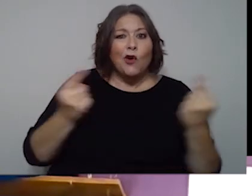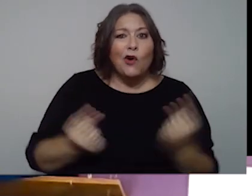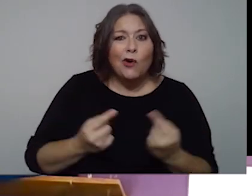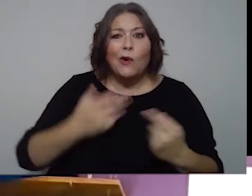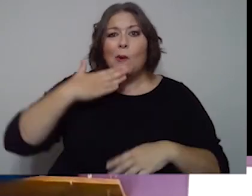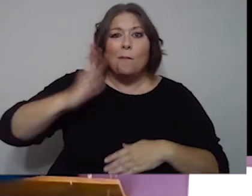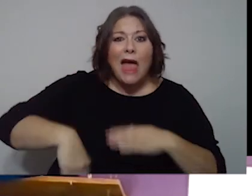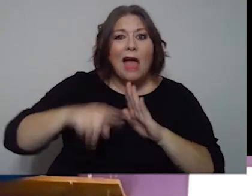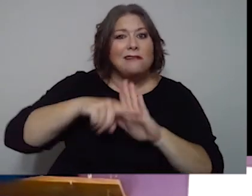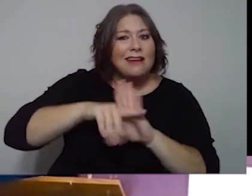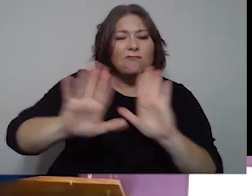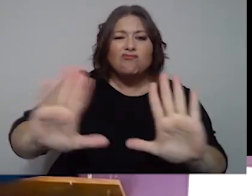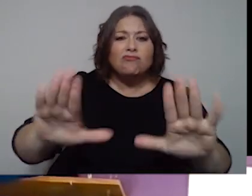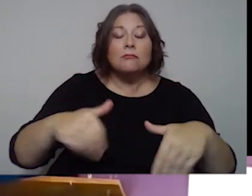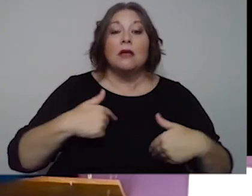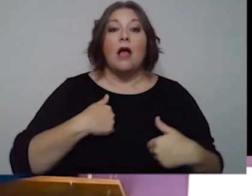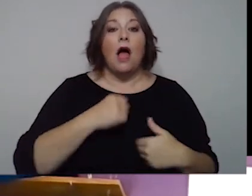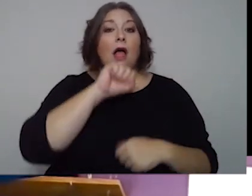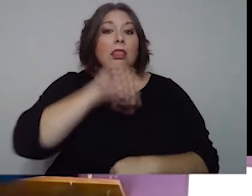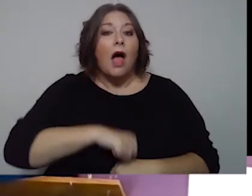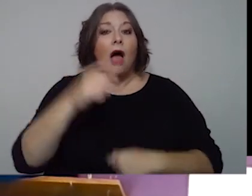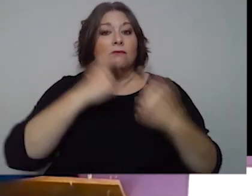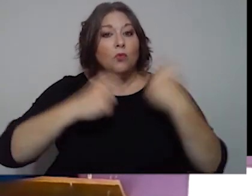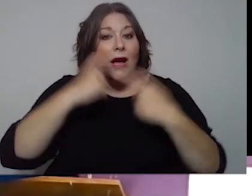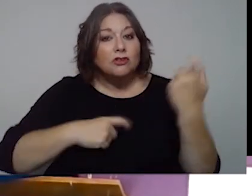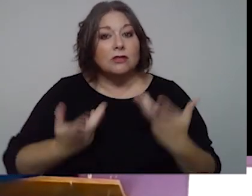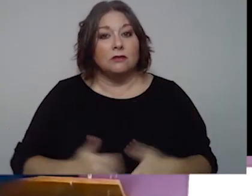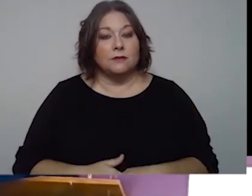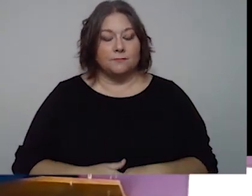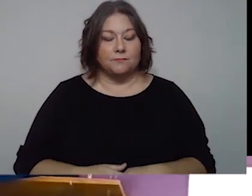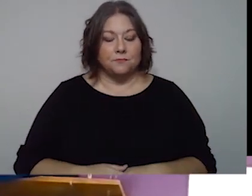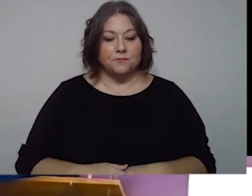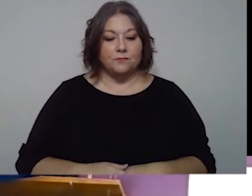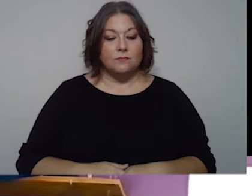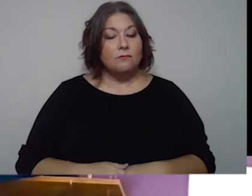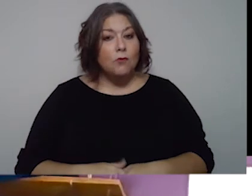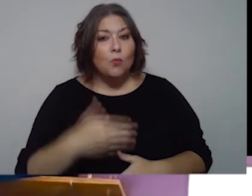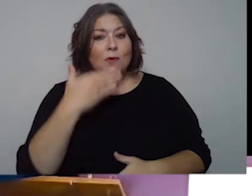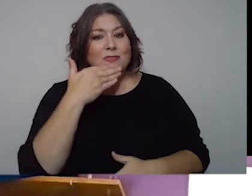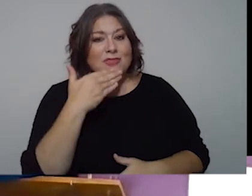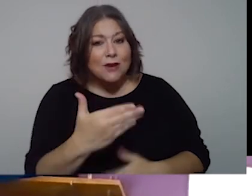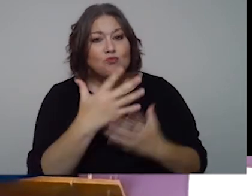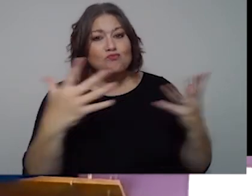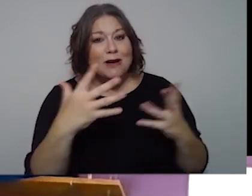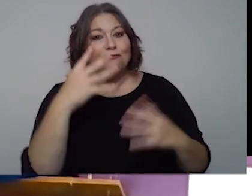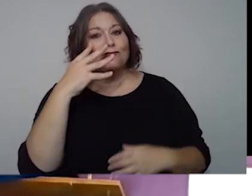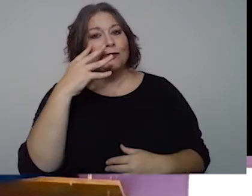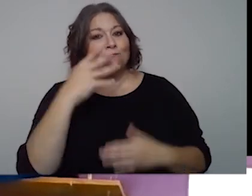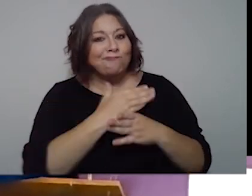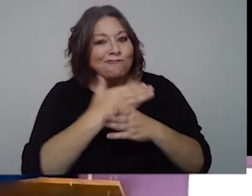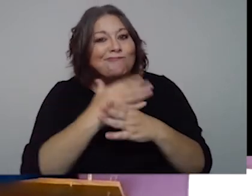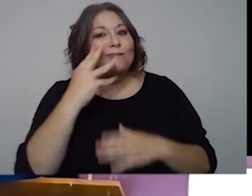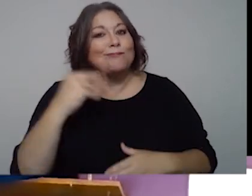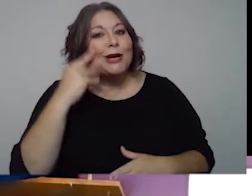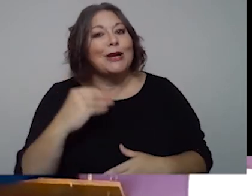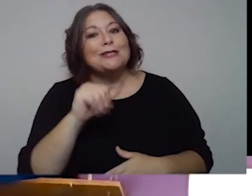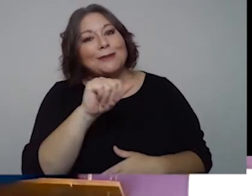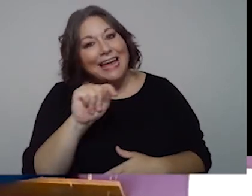I actually love kid questions. They're great. Max: Thank you so much for sharing your experiences with AT with us, Bethany.